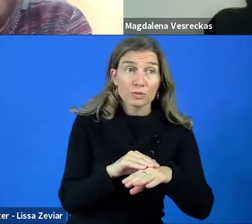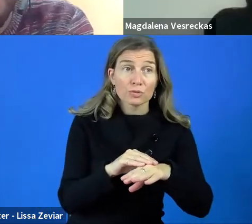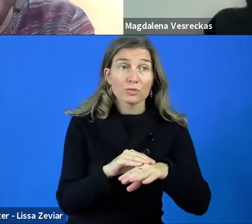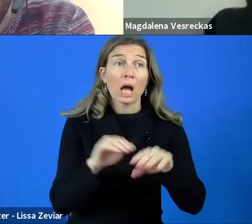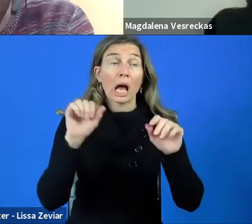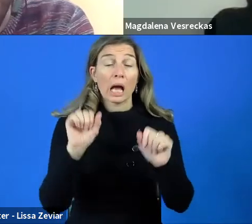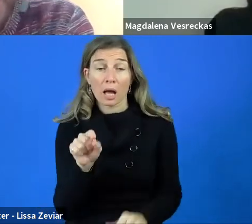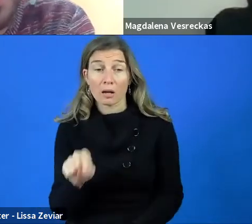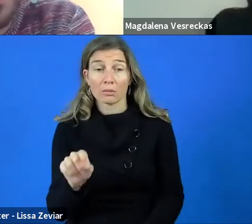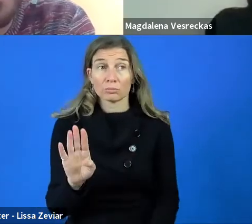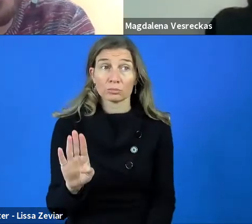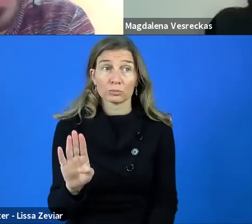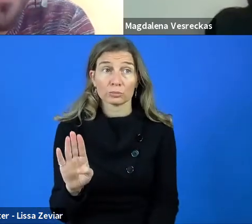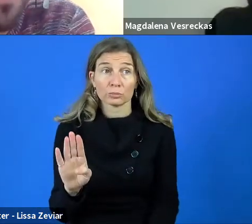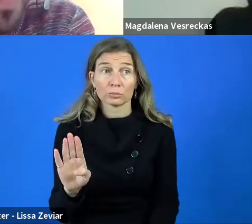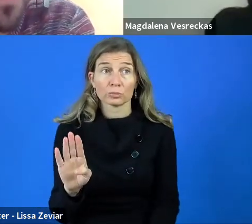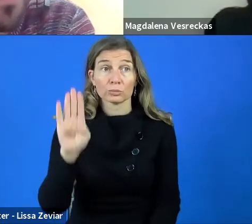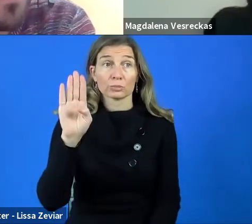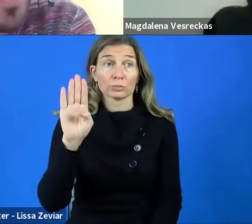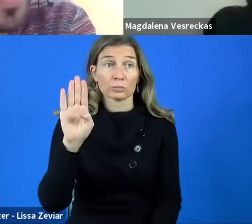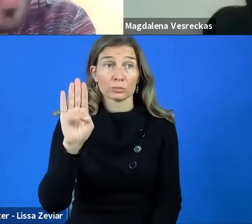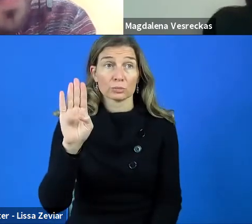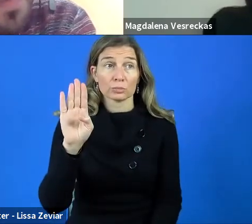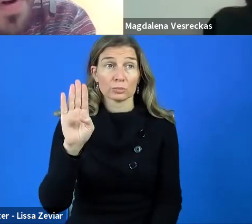or by placing your question in the chatbox.